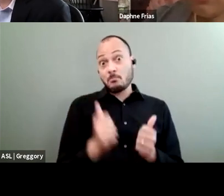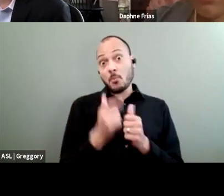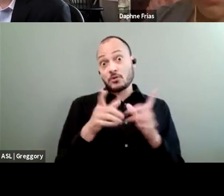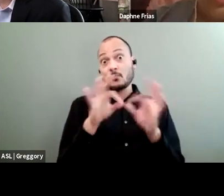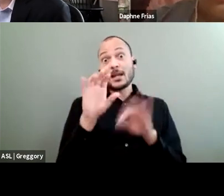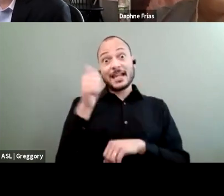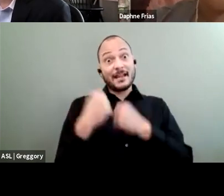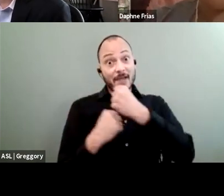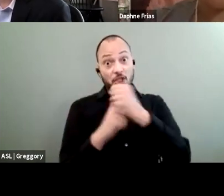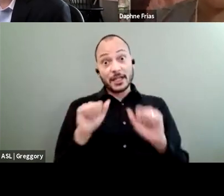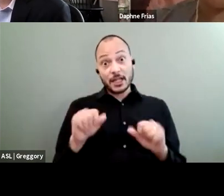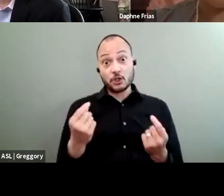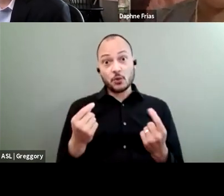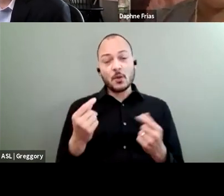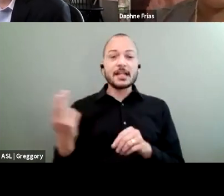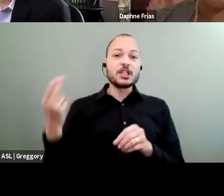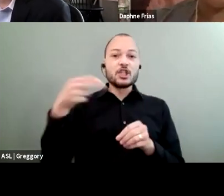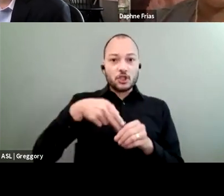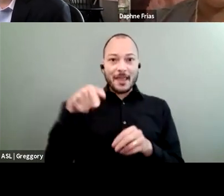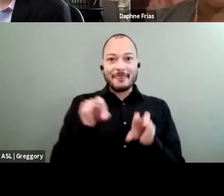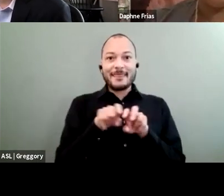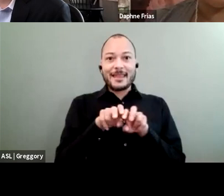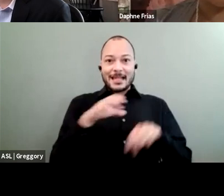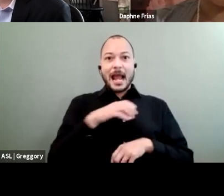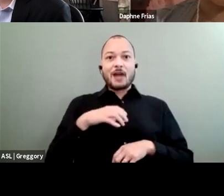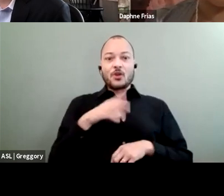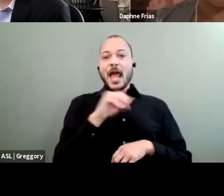is to join this President's Council. And that means, for us also,